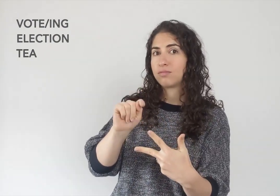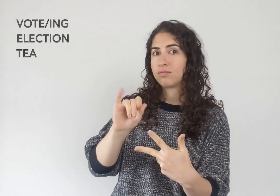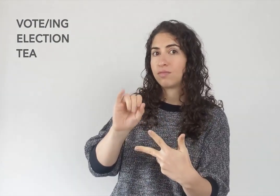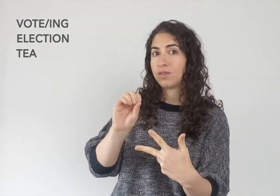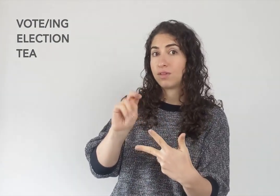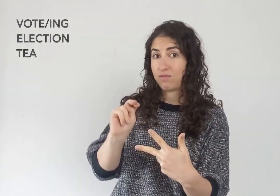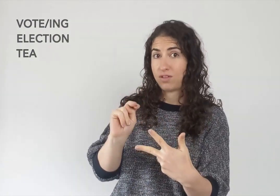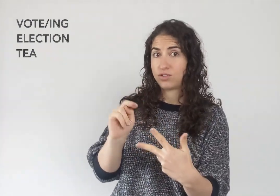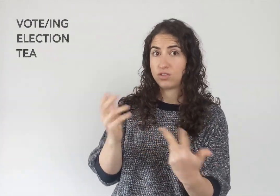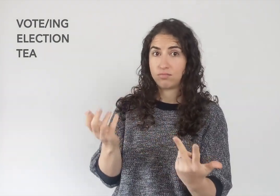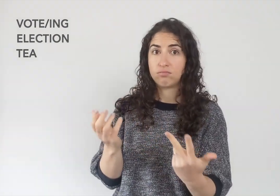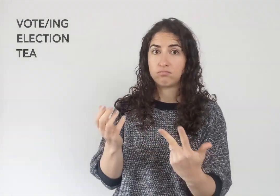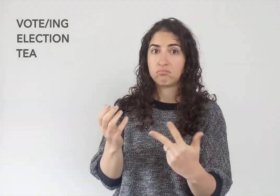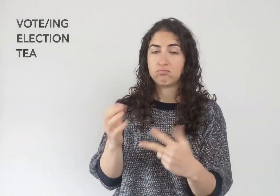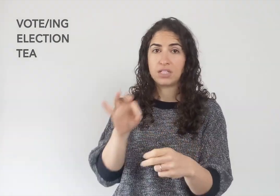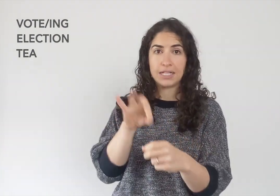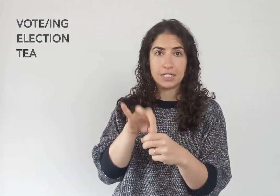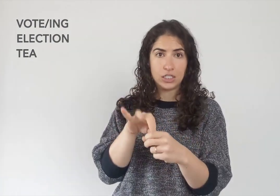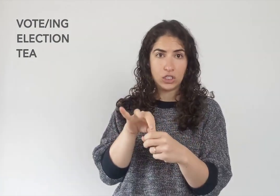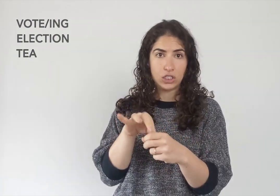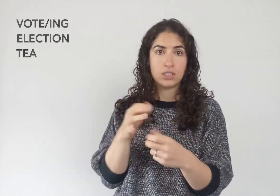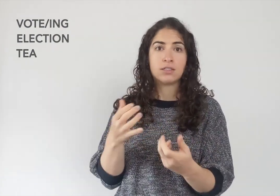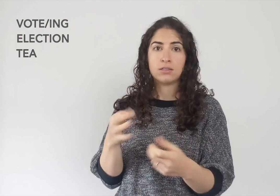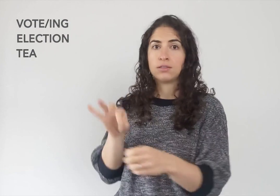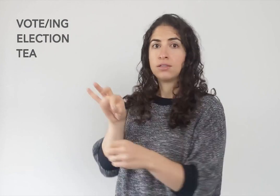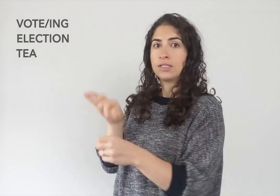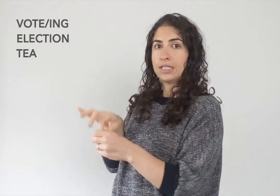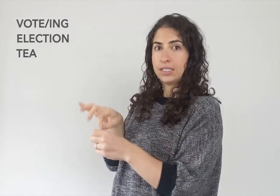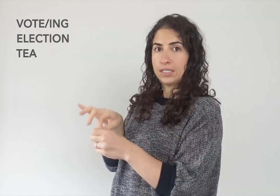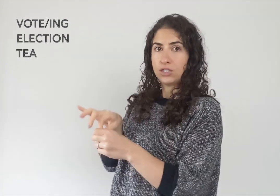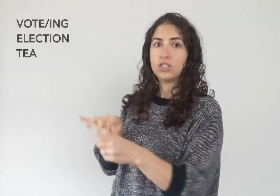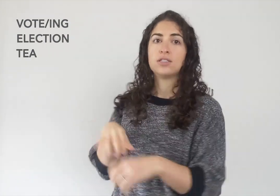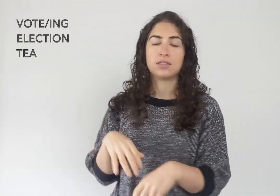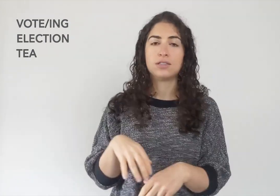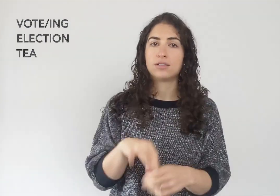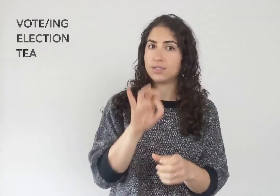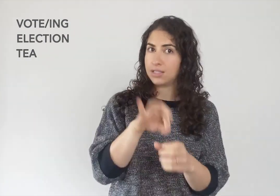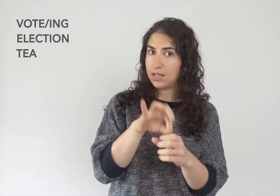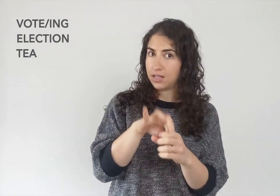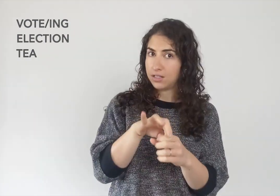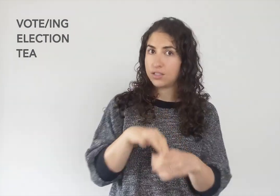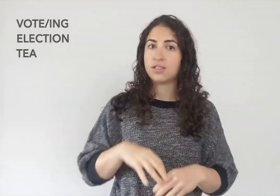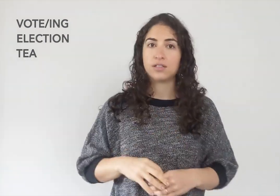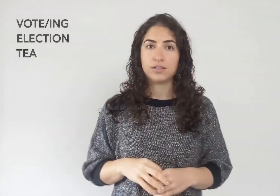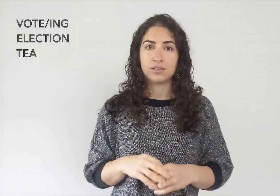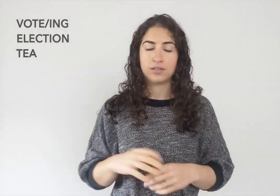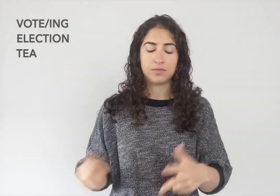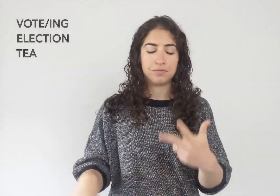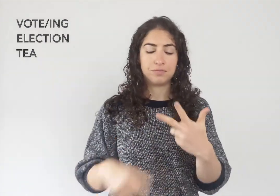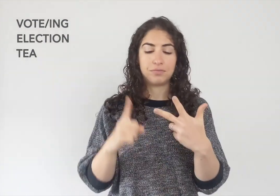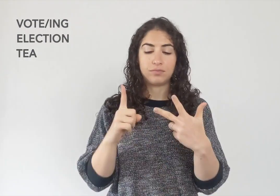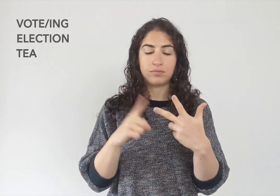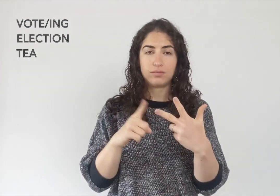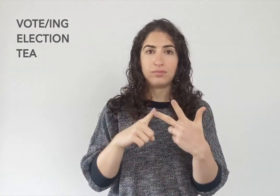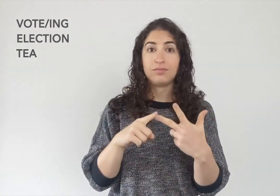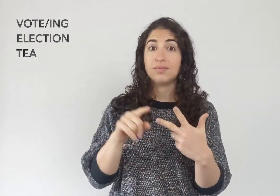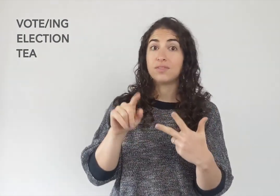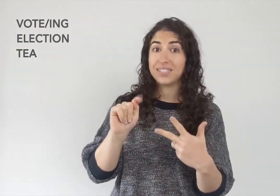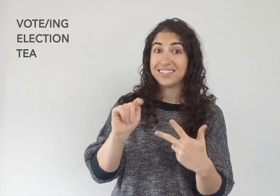(2)ELECTION, or